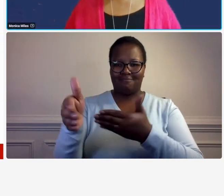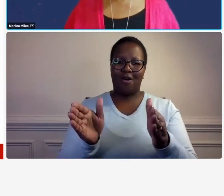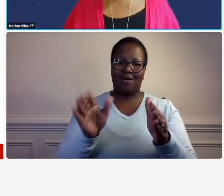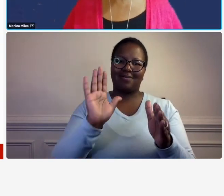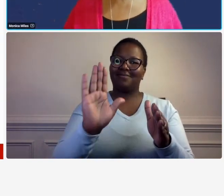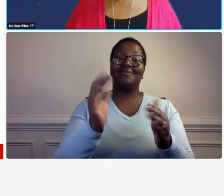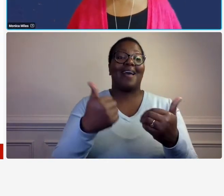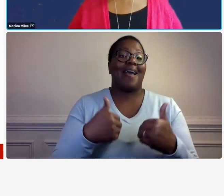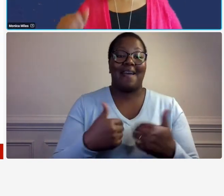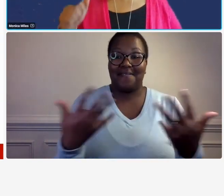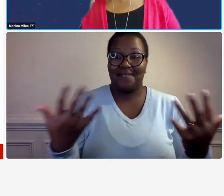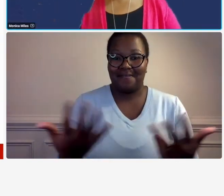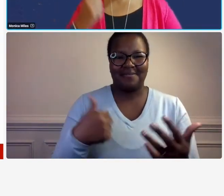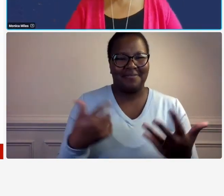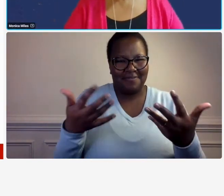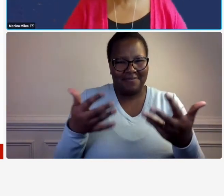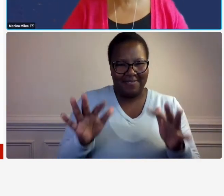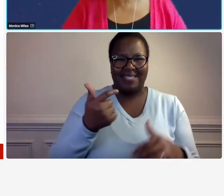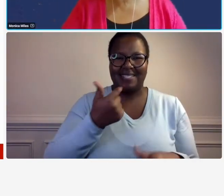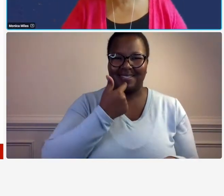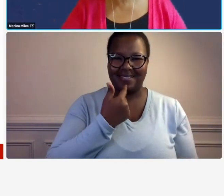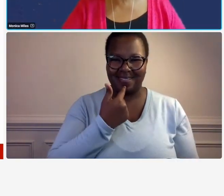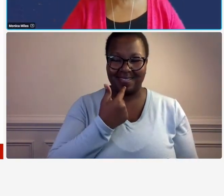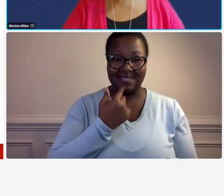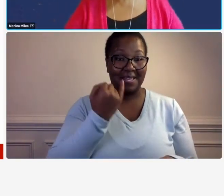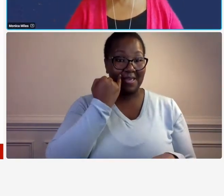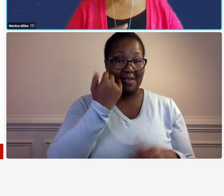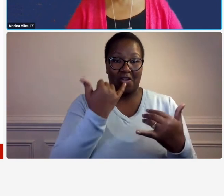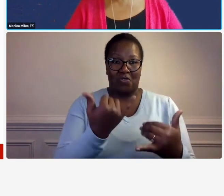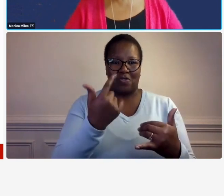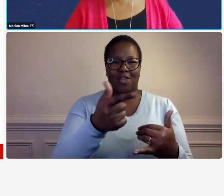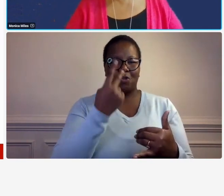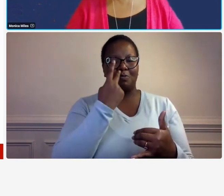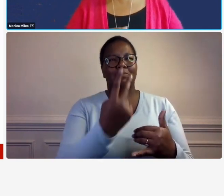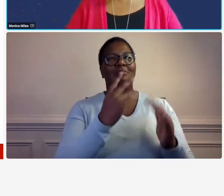that we were just talking about so if you don't walk away with anything else from this webinar